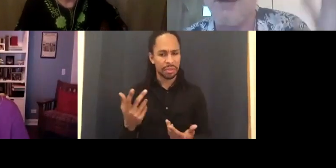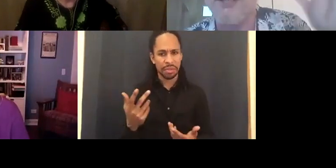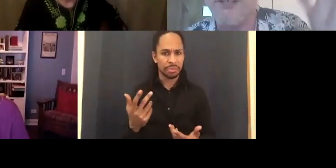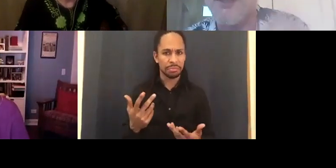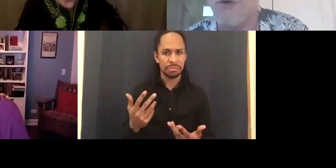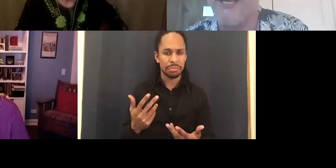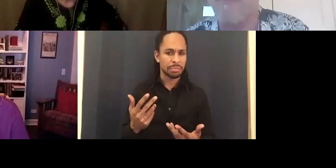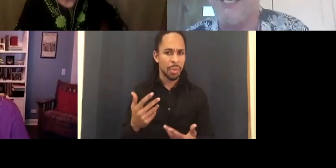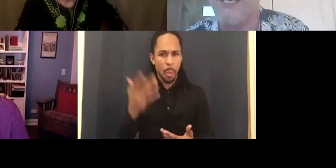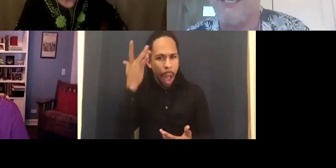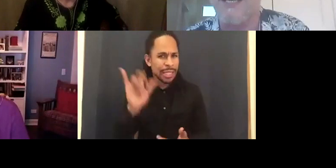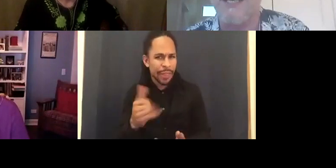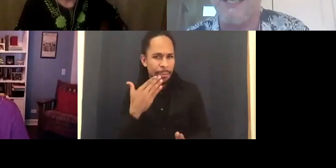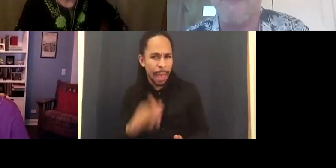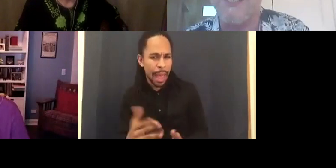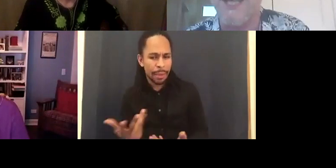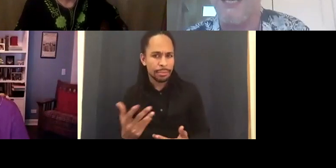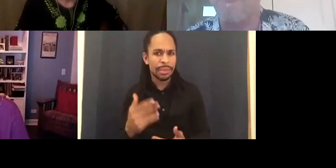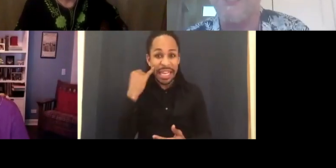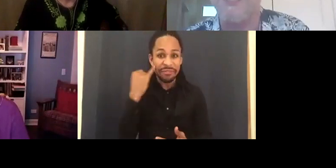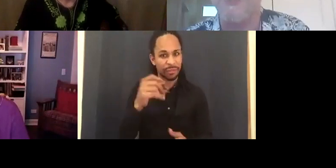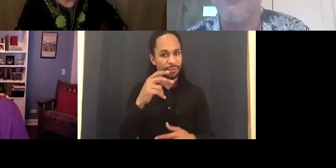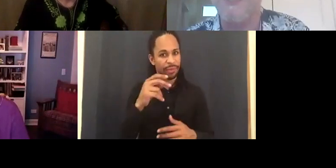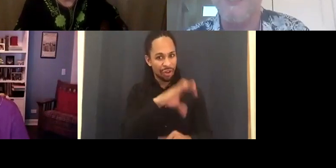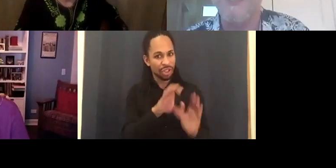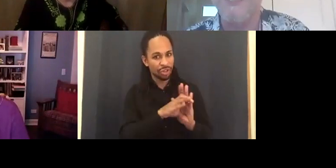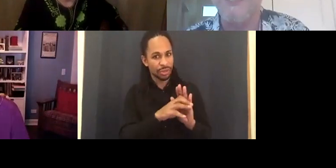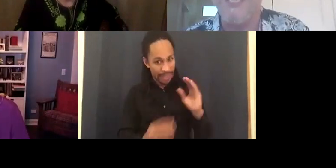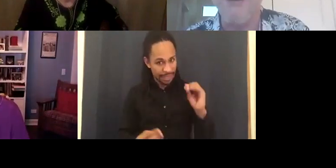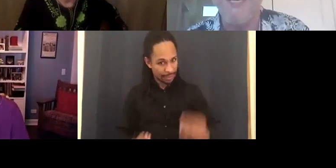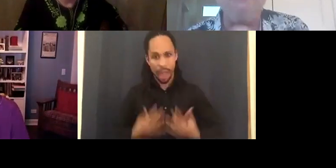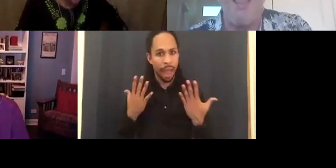If so, give me a sign. You're laughing, Mat.